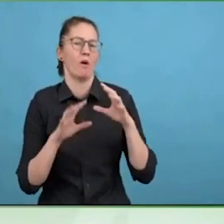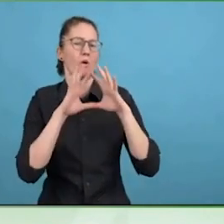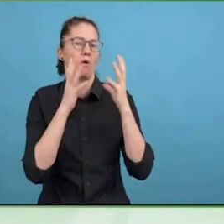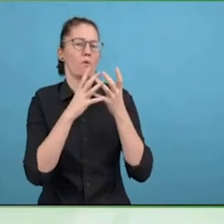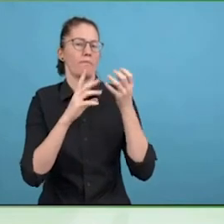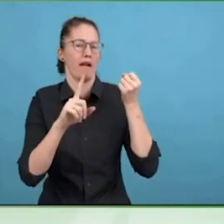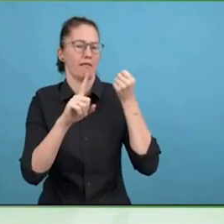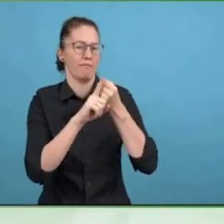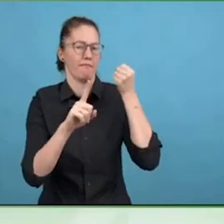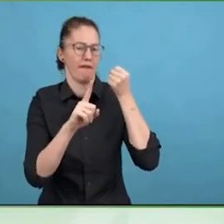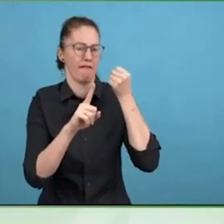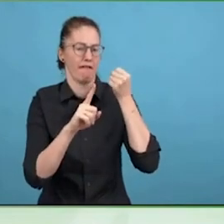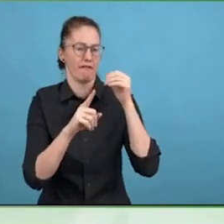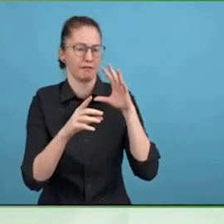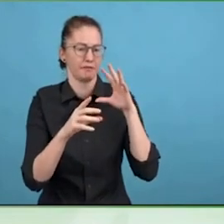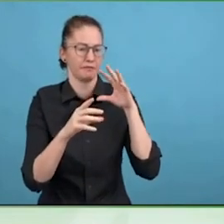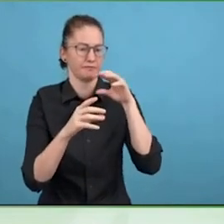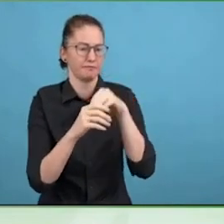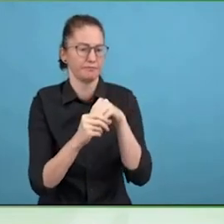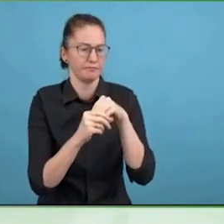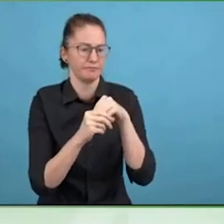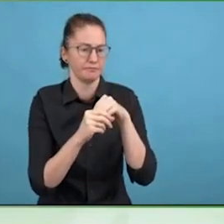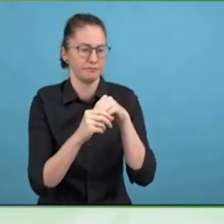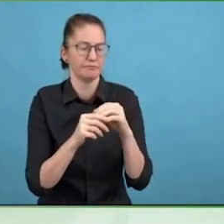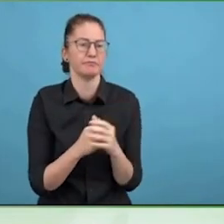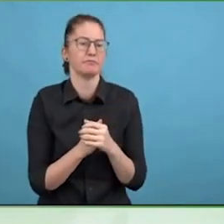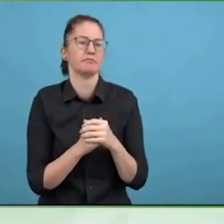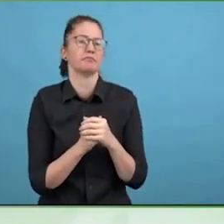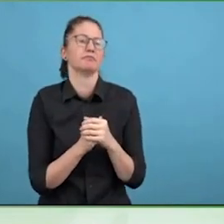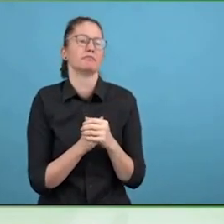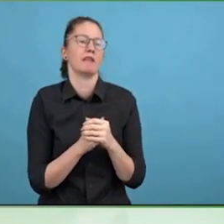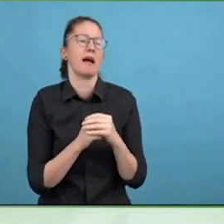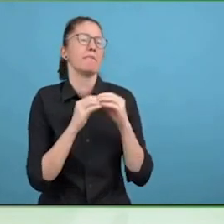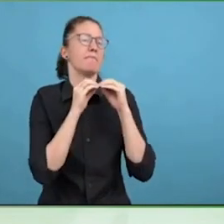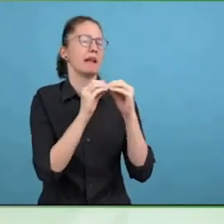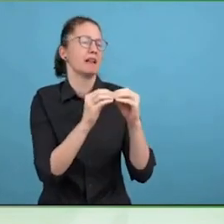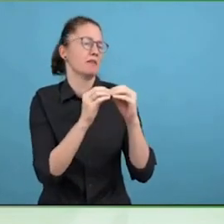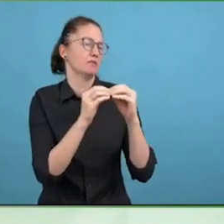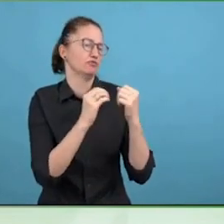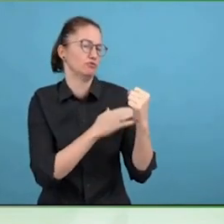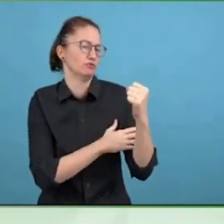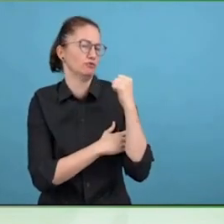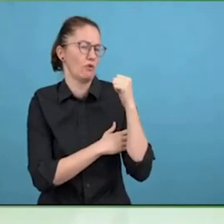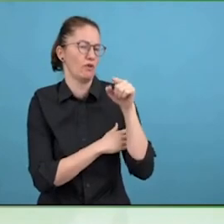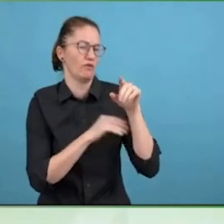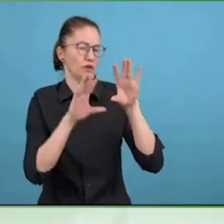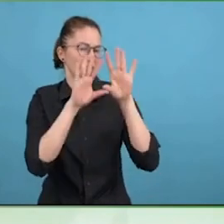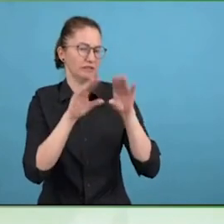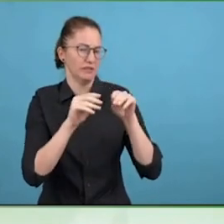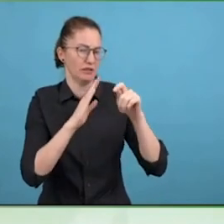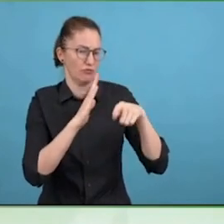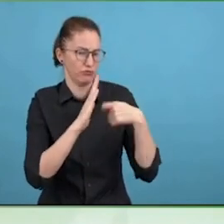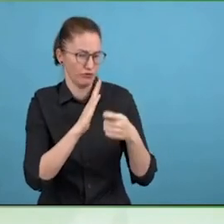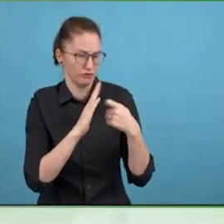today we will talk about trading and pollution, so welcome or did I say the title role already?